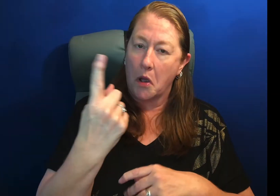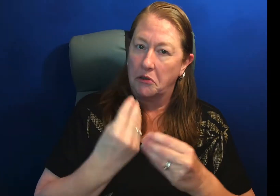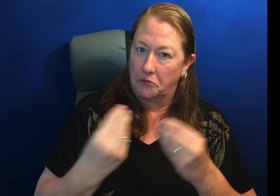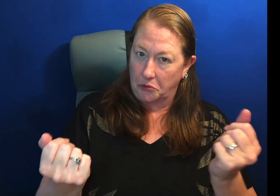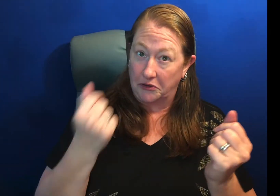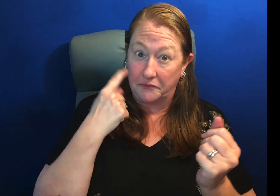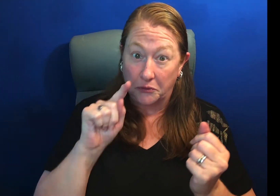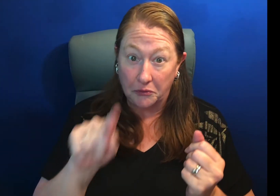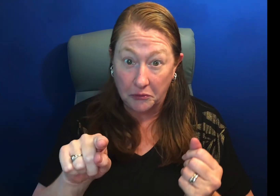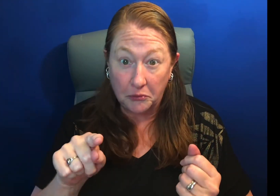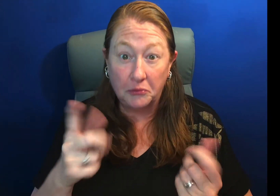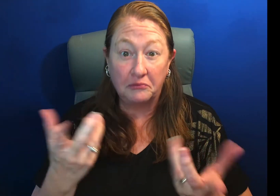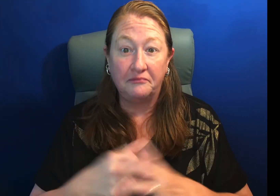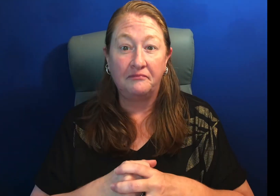This is one of the solutions for you